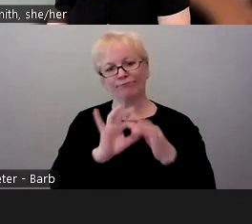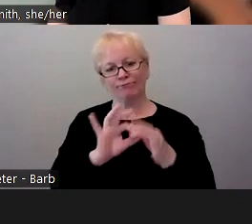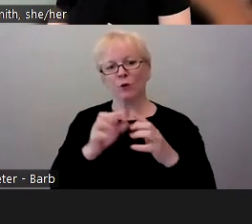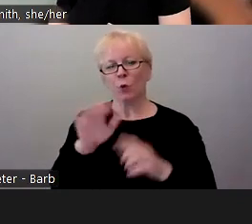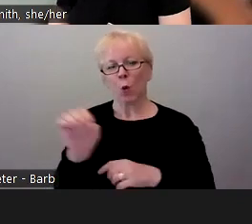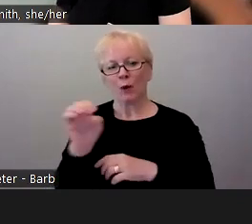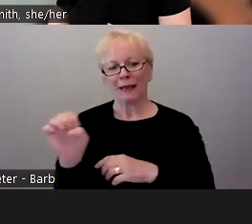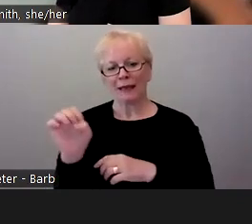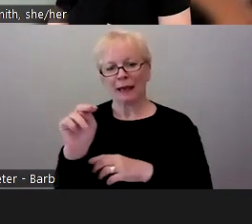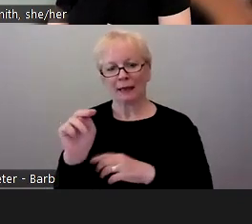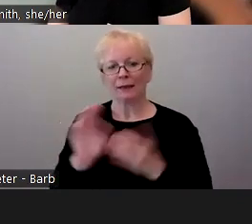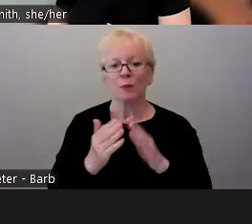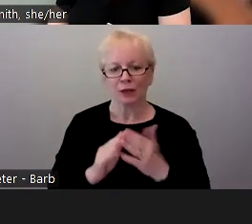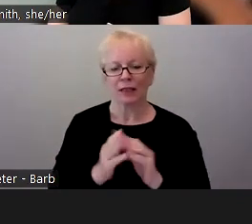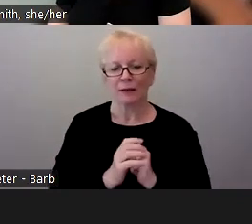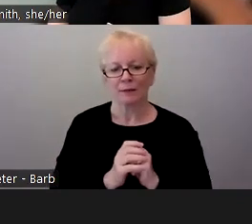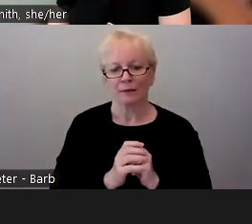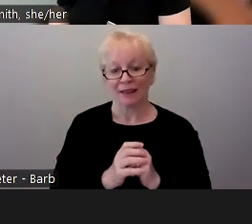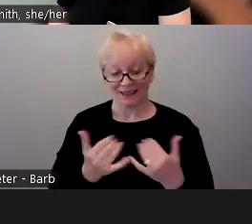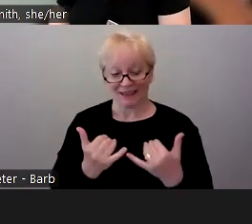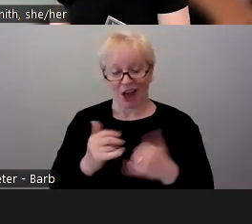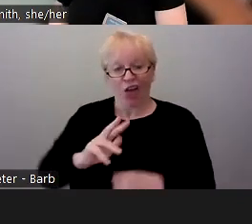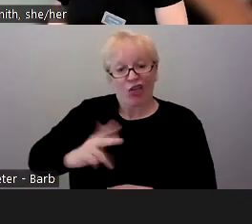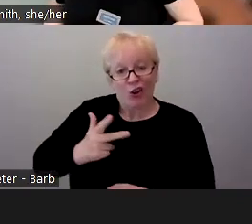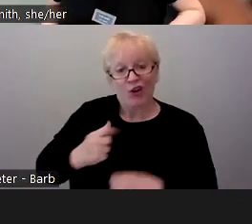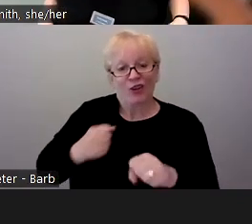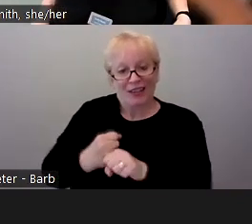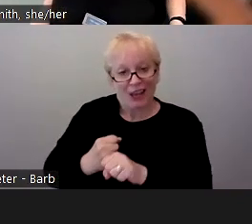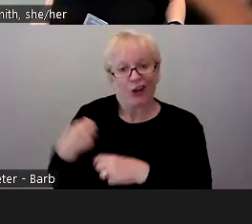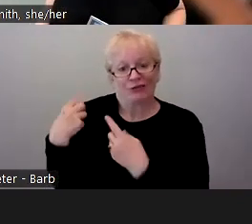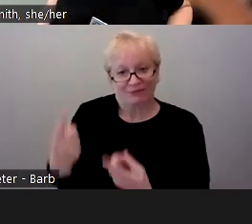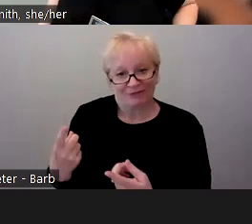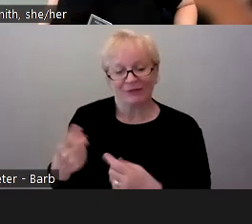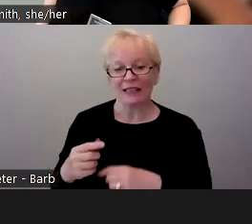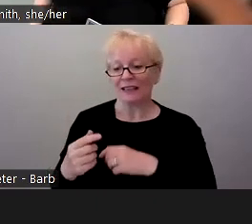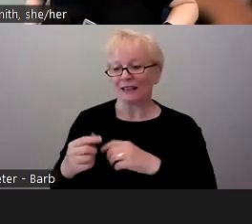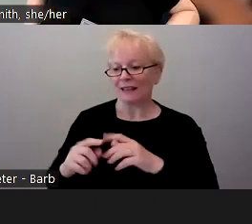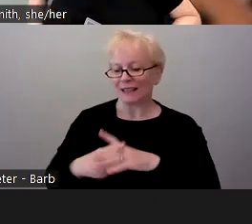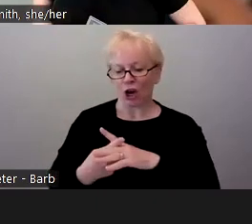So this will be our third year running the program, beginning in the fall.